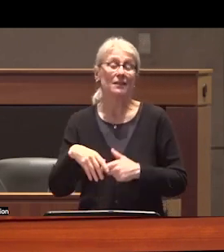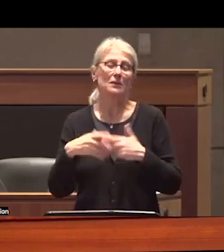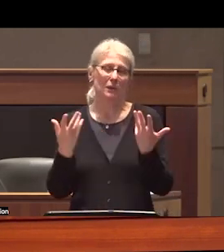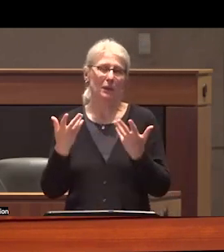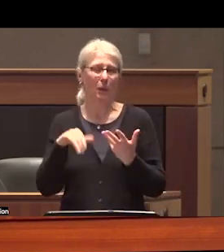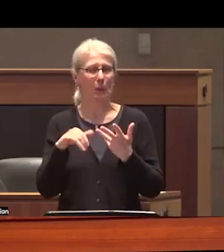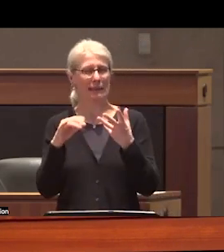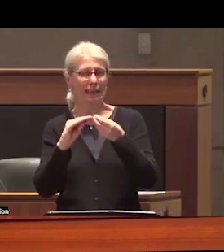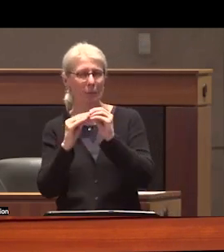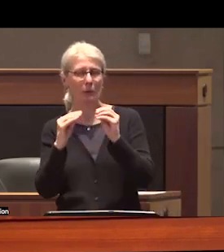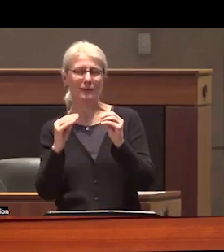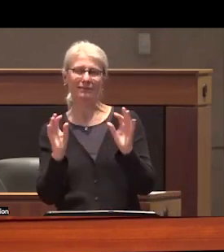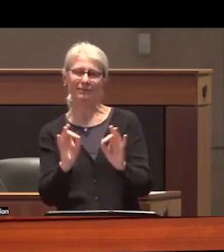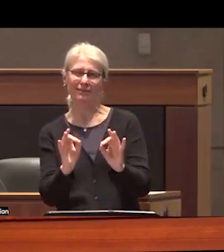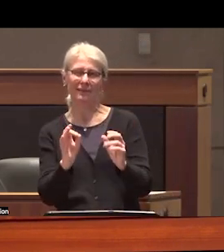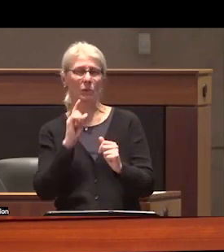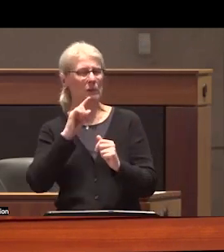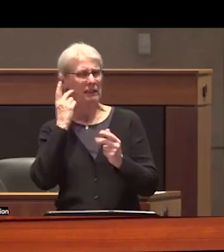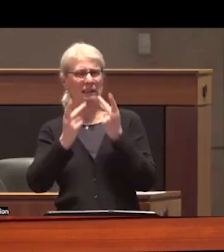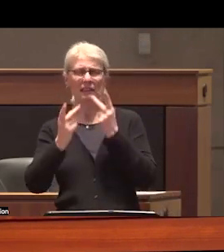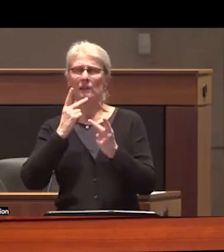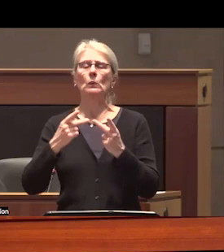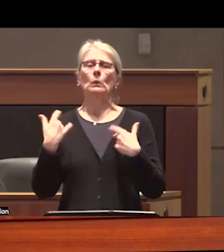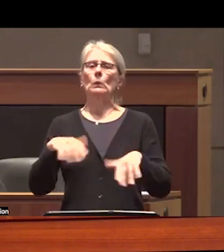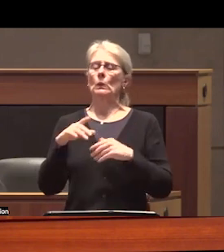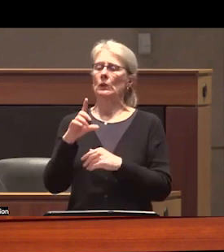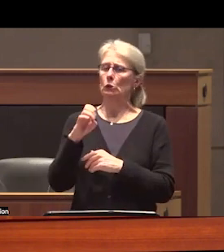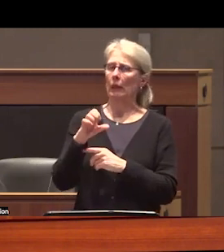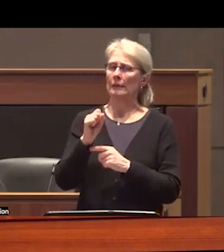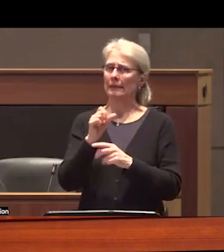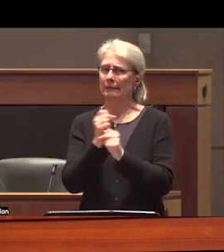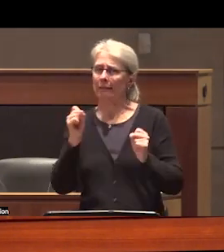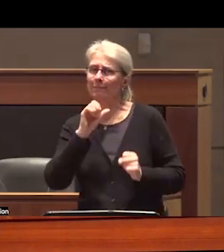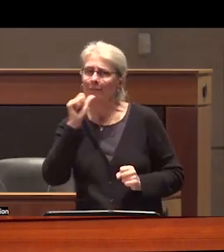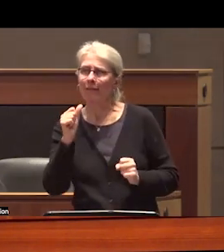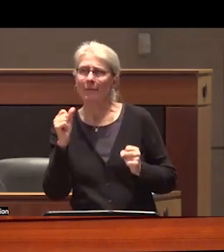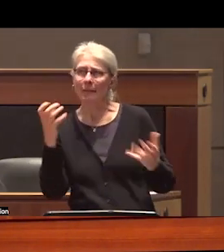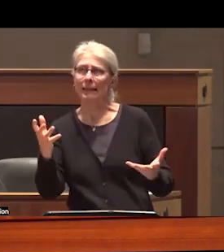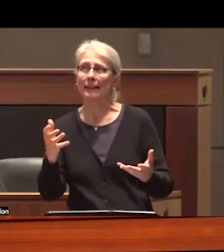statistics why are we hearing so much about the dangers of safe Supply why are we seeing headlines